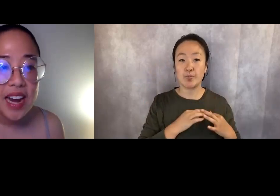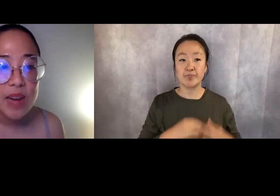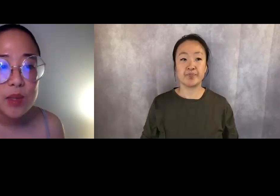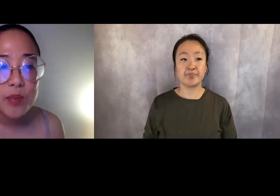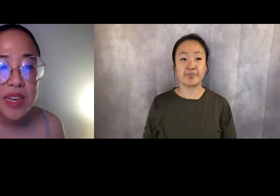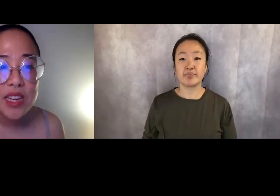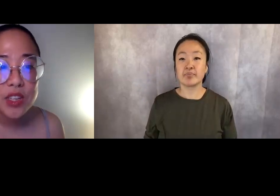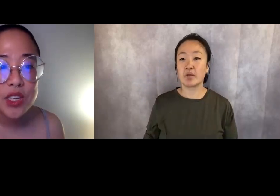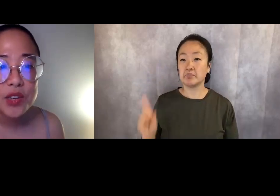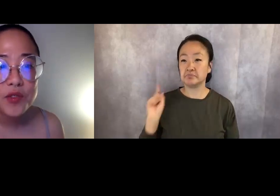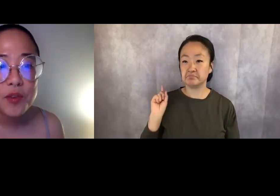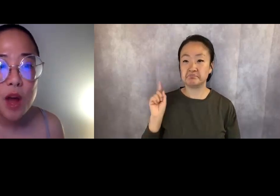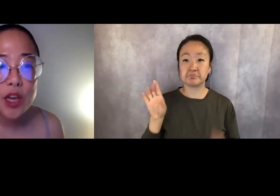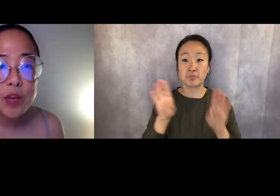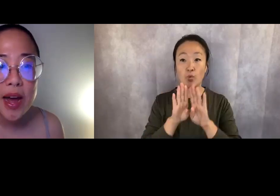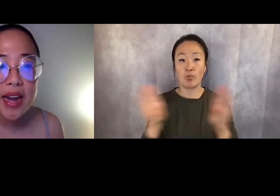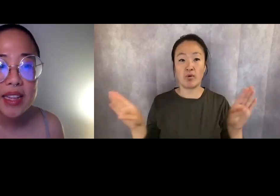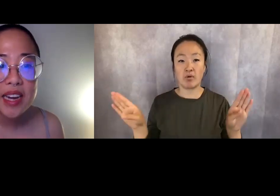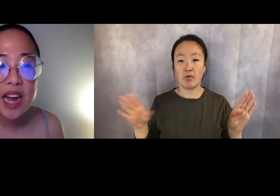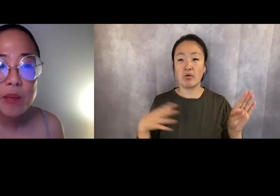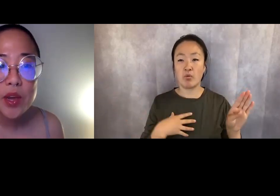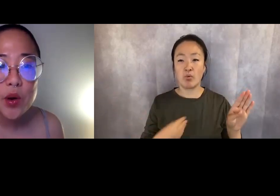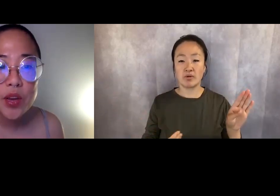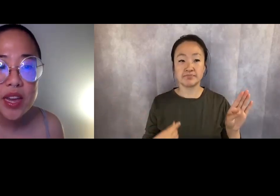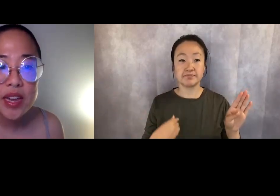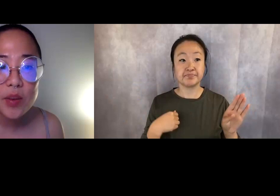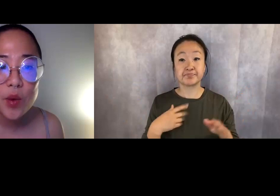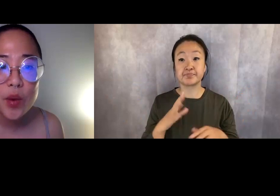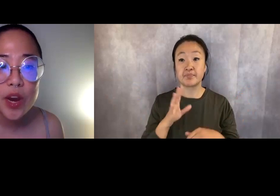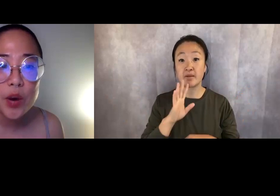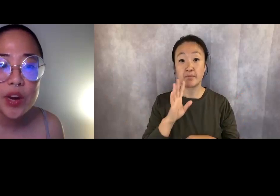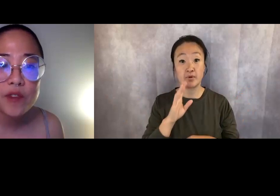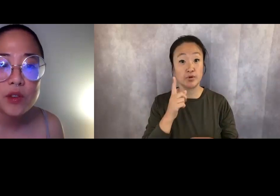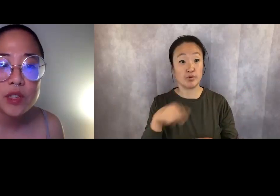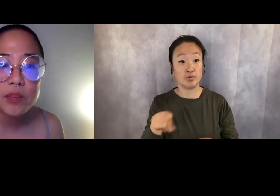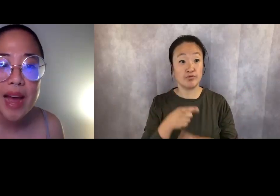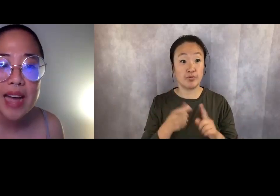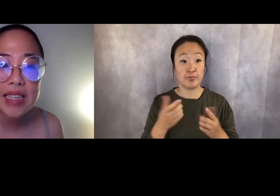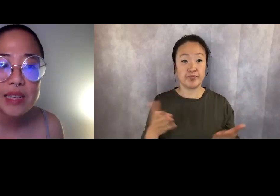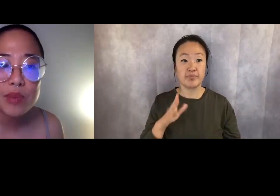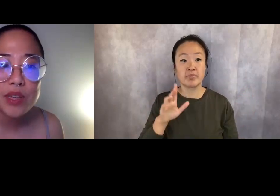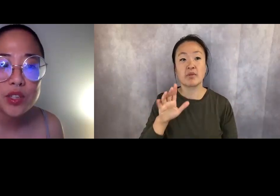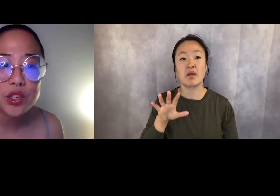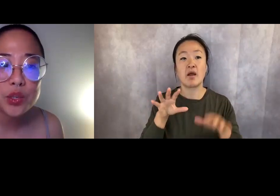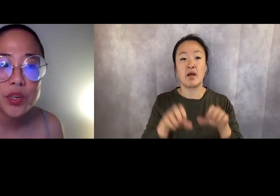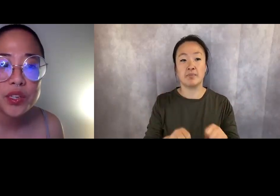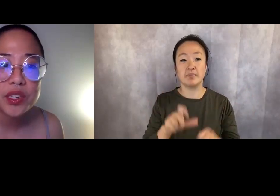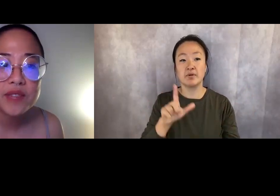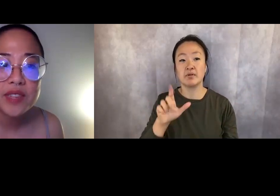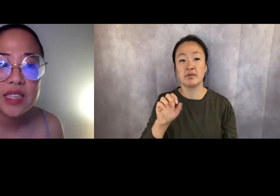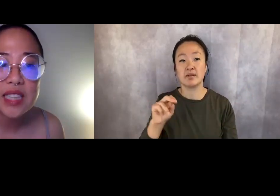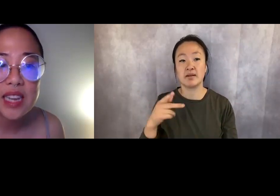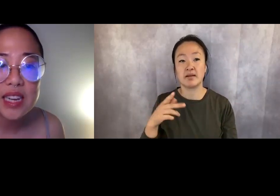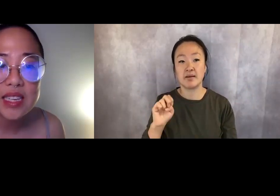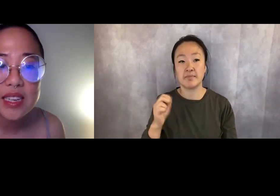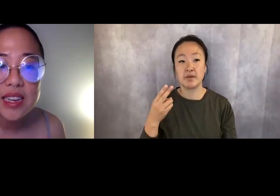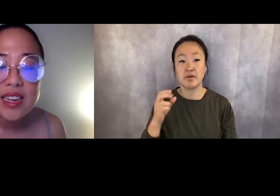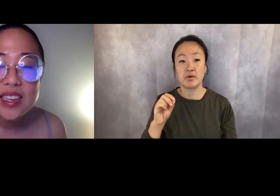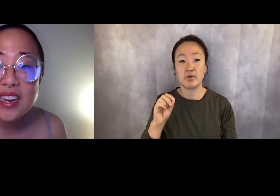I am speaking to you from occupied Lenapehoking, where we are grateful to past and present stewards of this land.